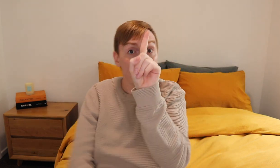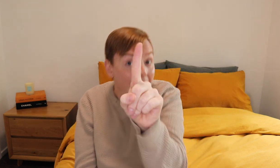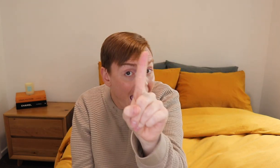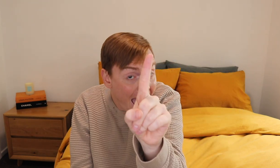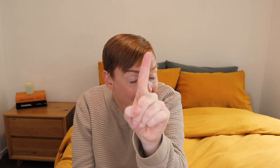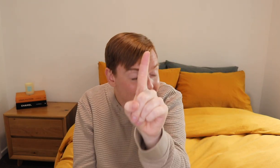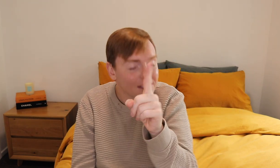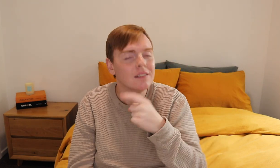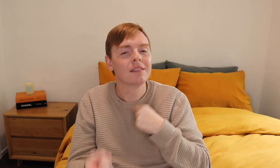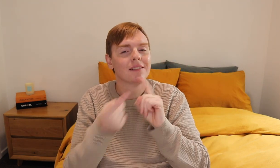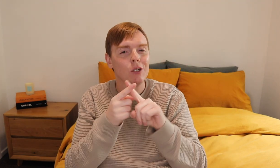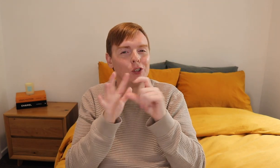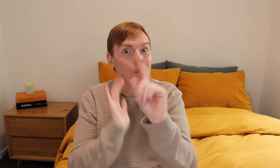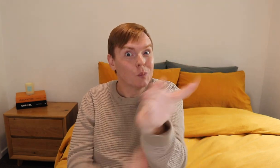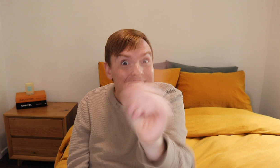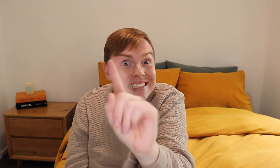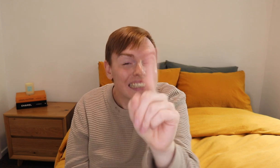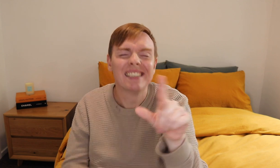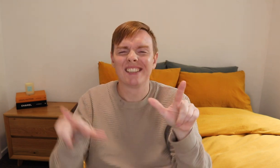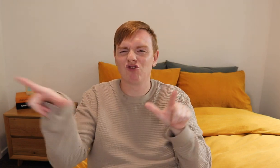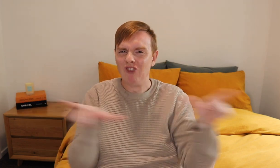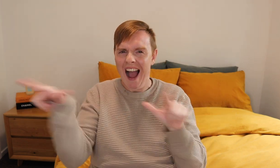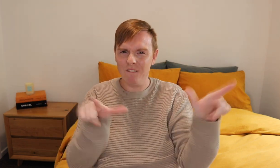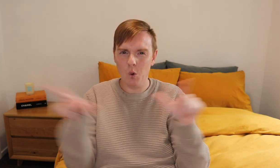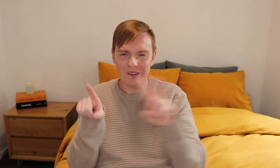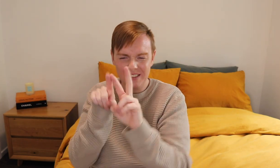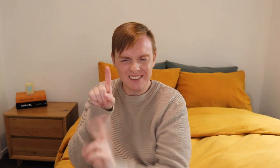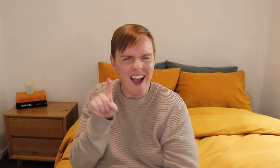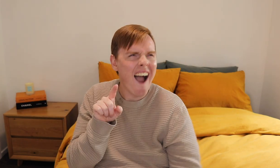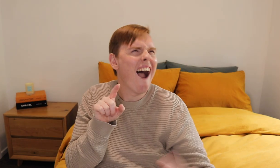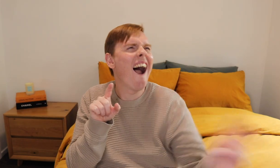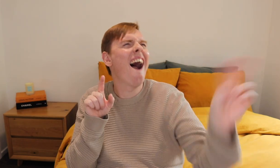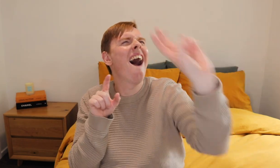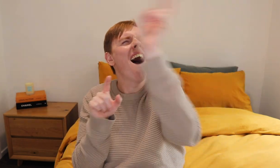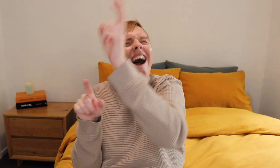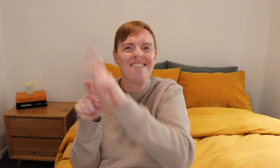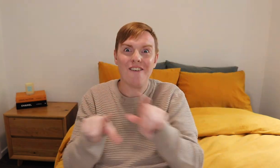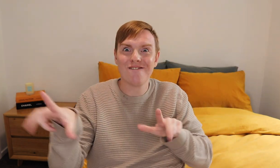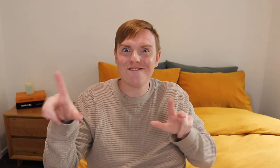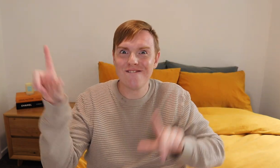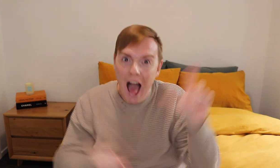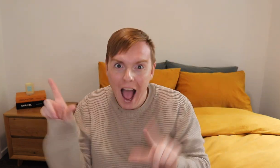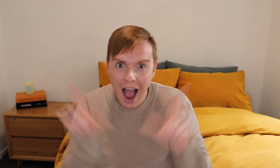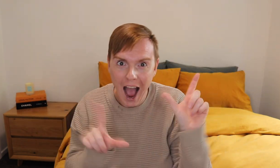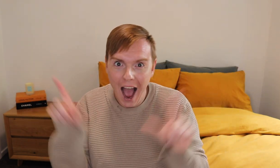BUT... I still will do, what? Travel vlog!